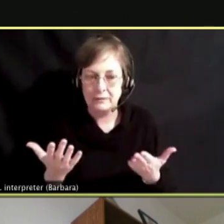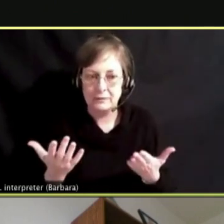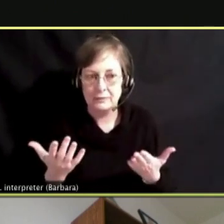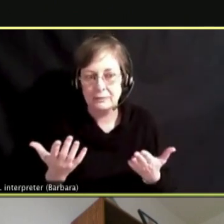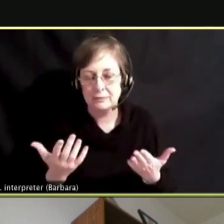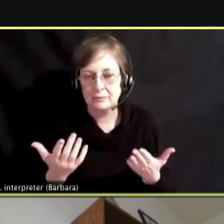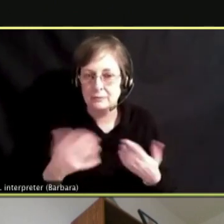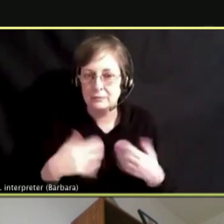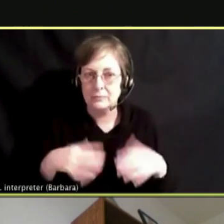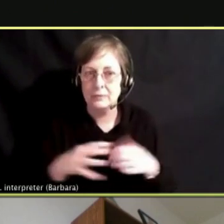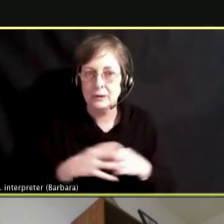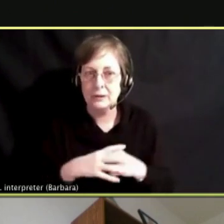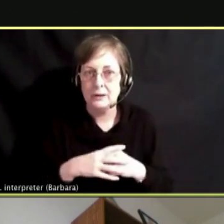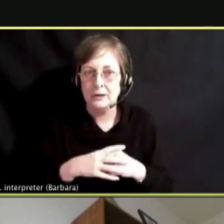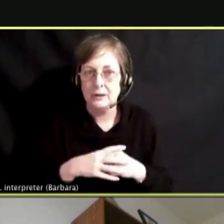WHERE THE EXPOSURES COMING FROM.